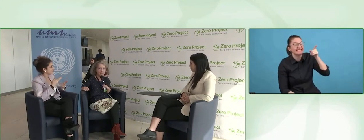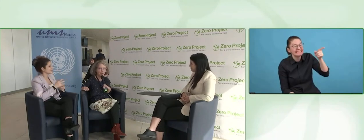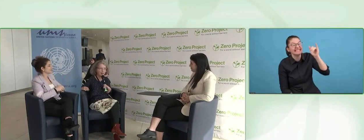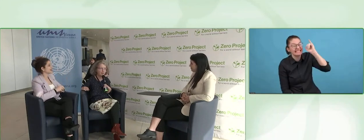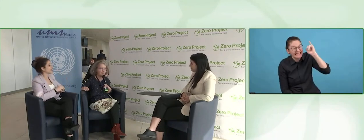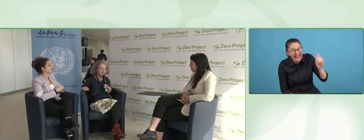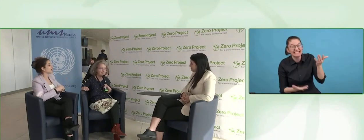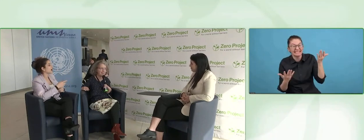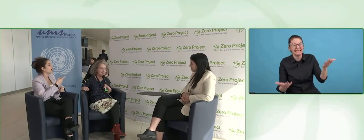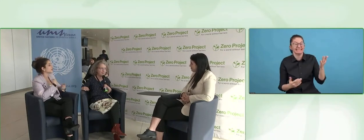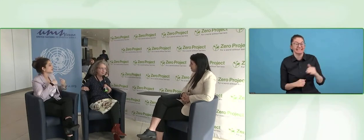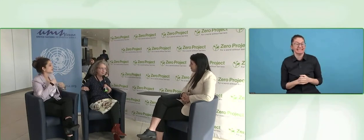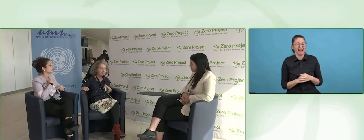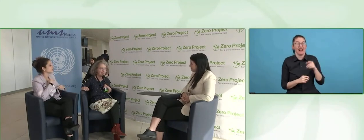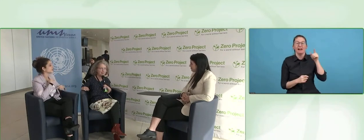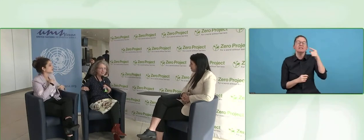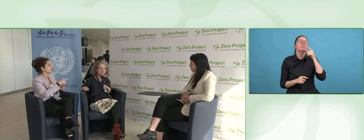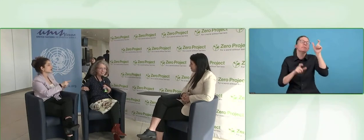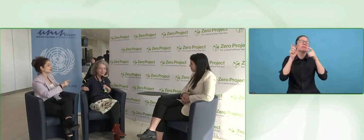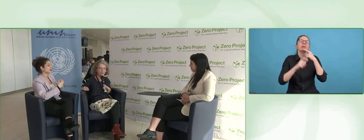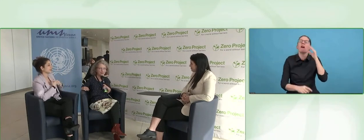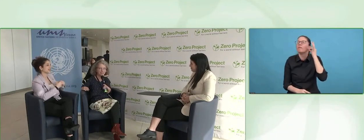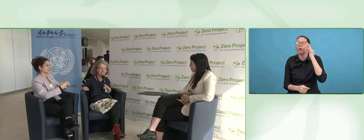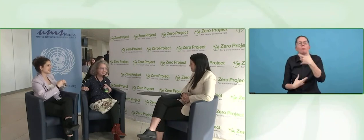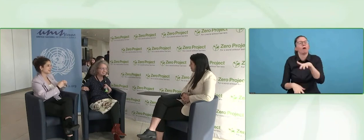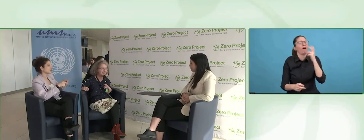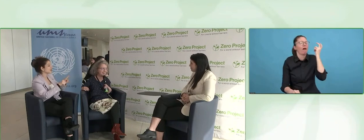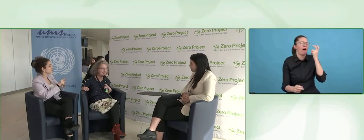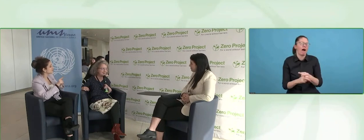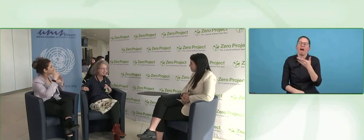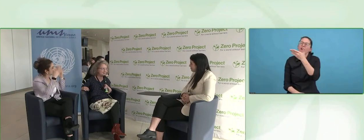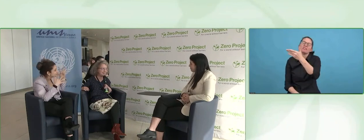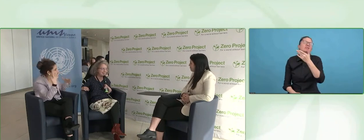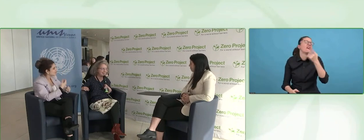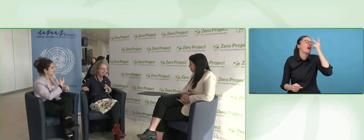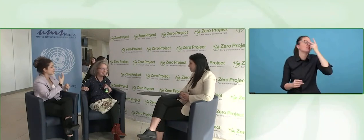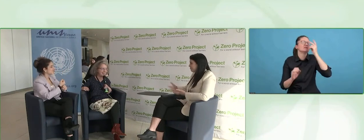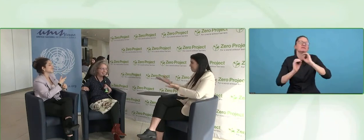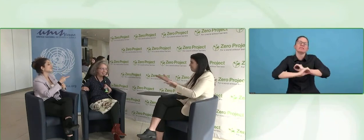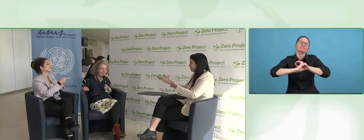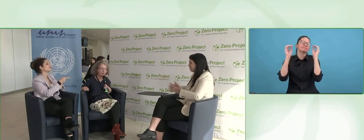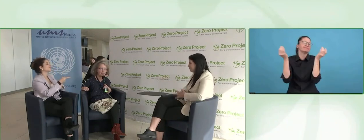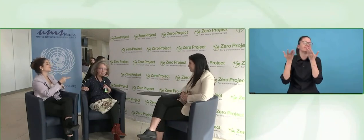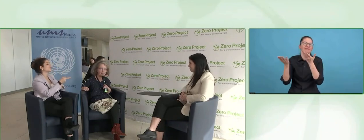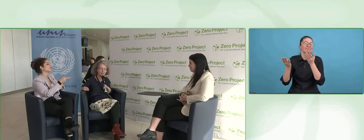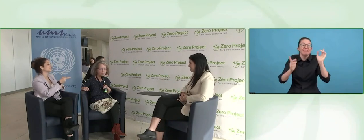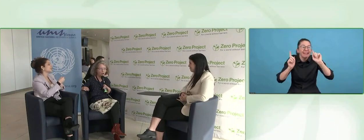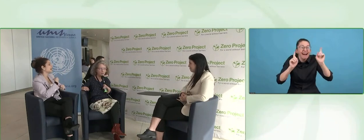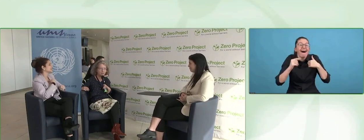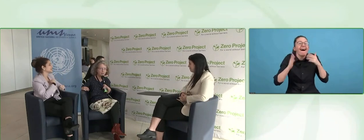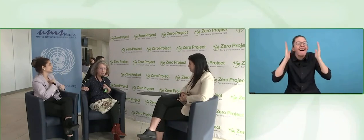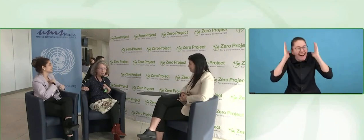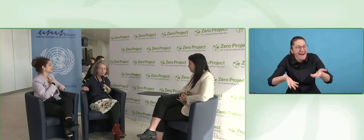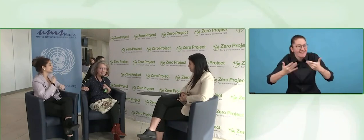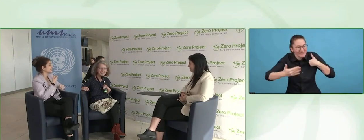We have the same challenges, the same visions, almost the same generation.